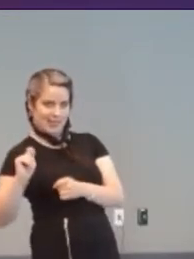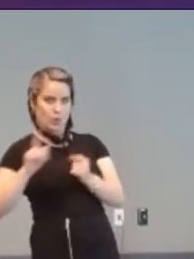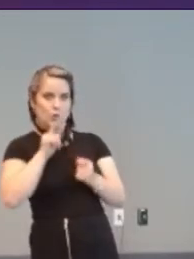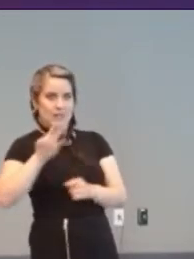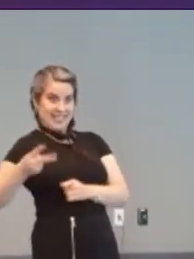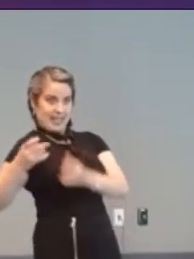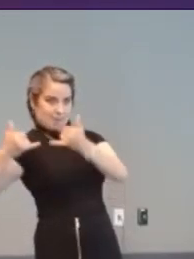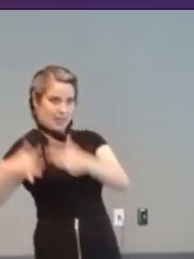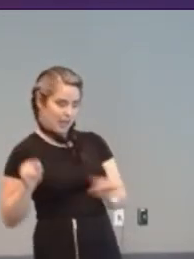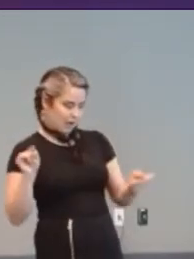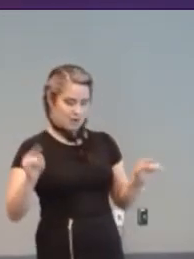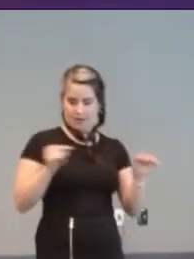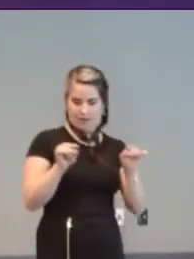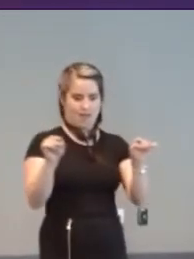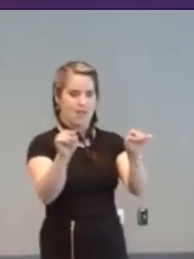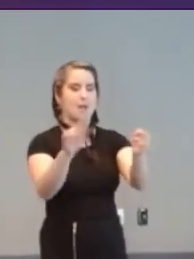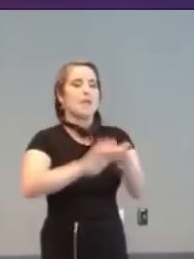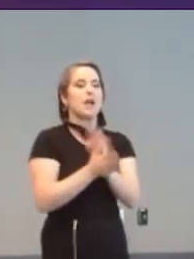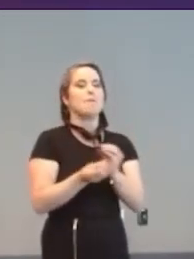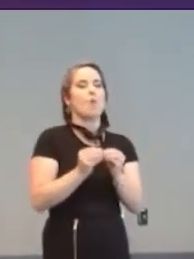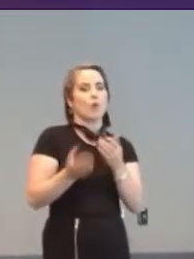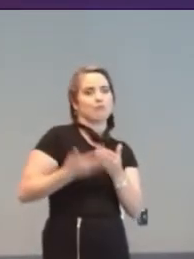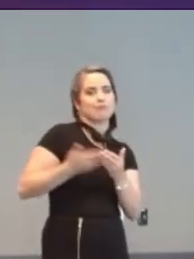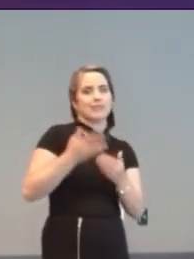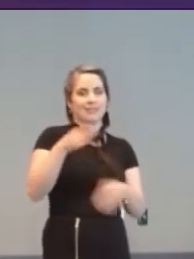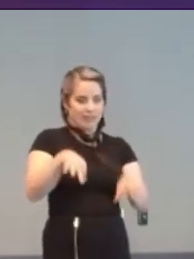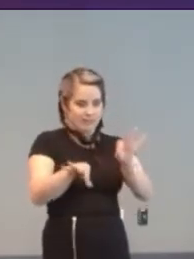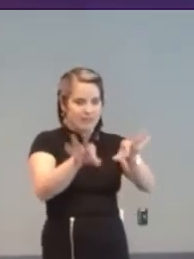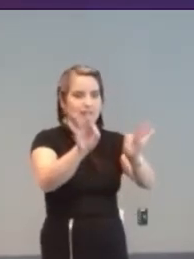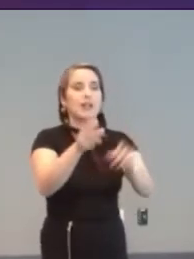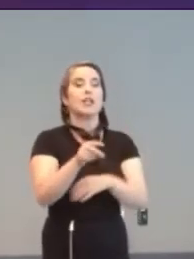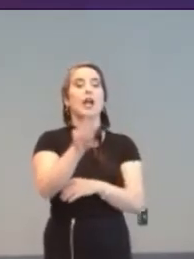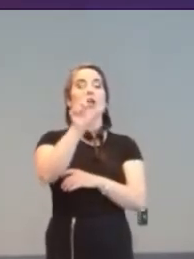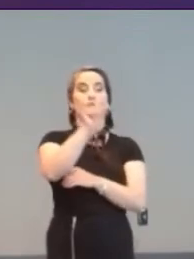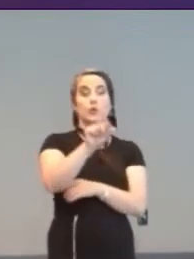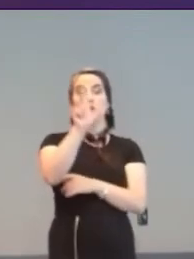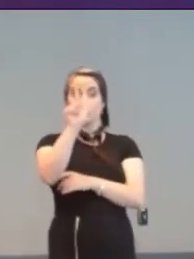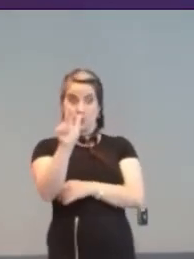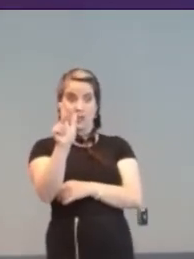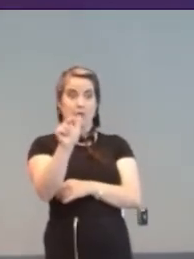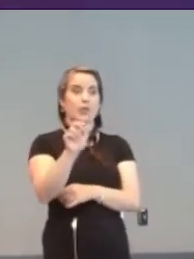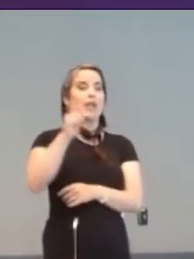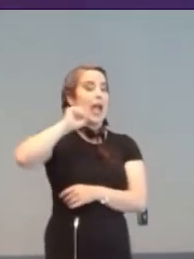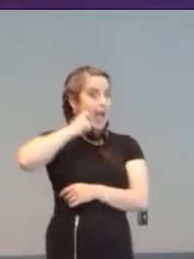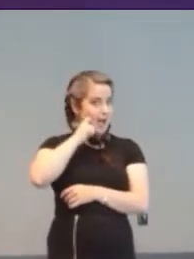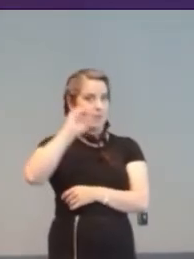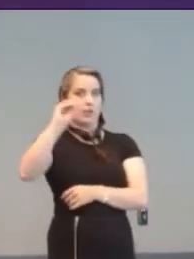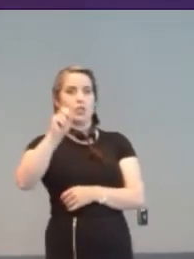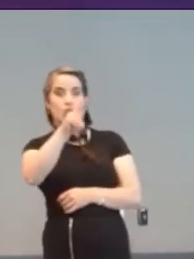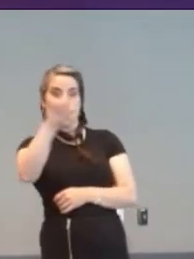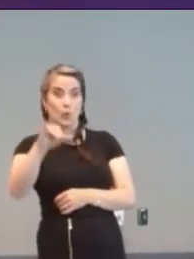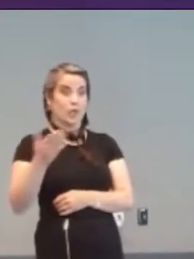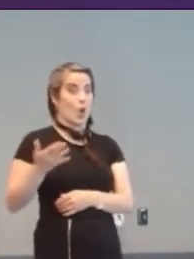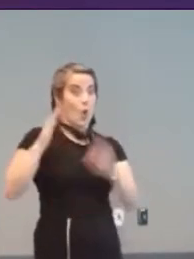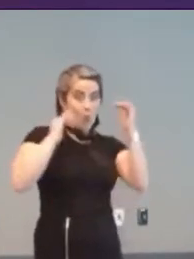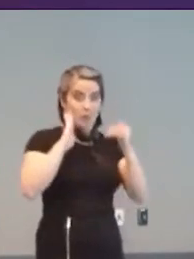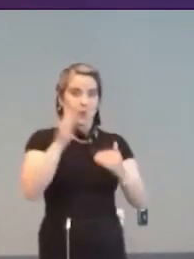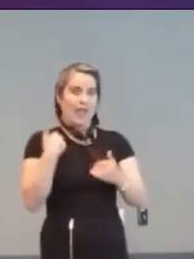made this more readily available. In 2023 Apple and Sony are hoping to do so too.